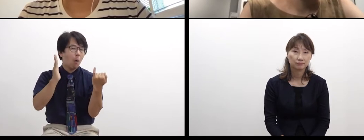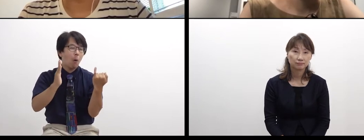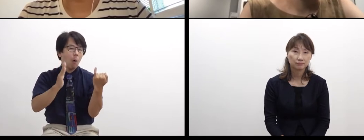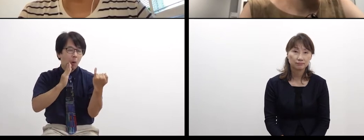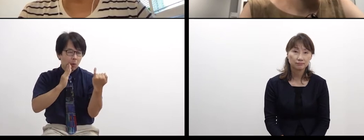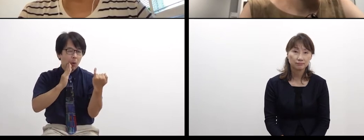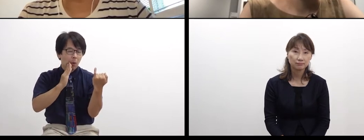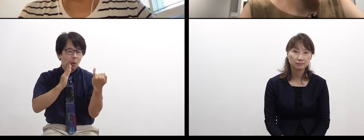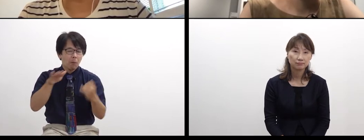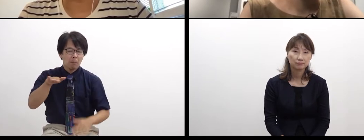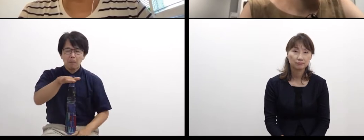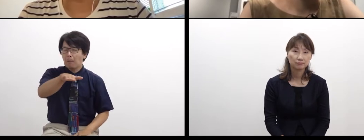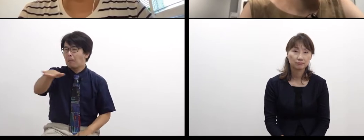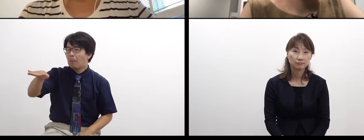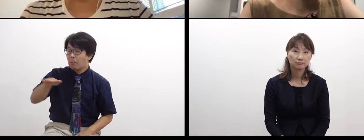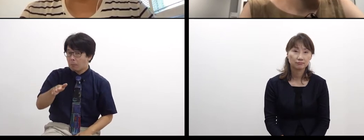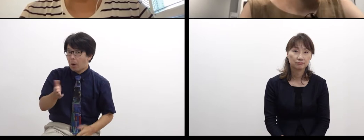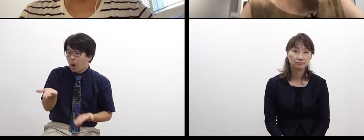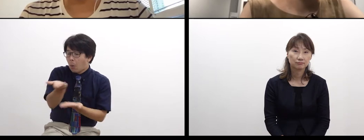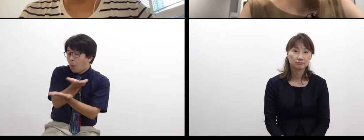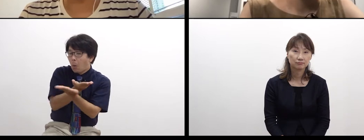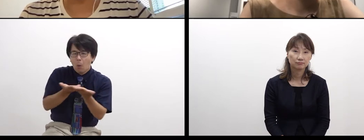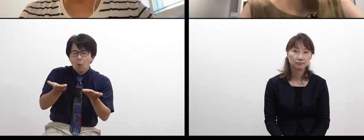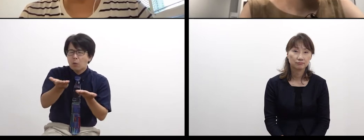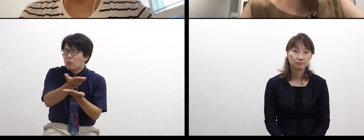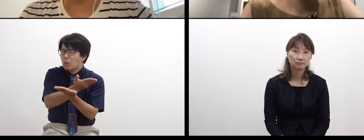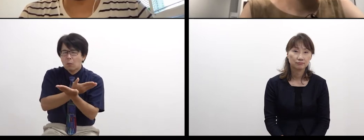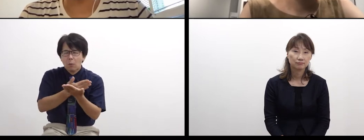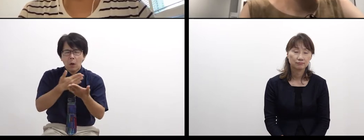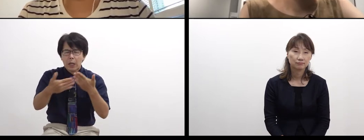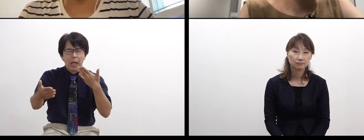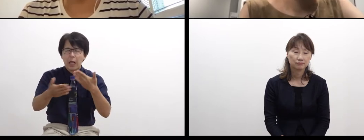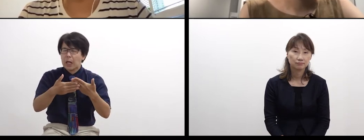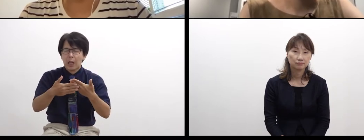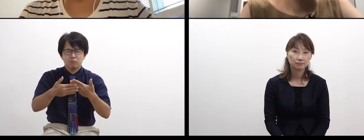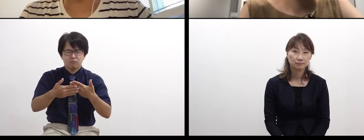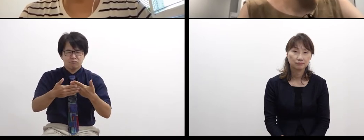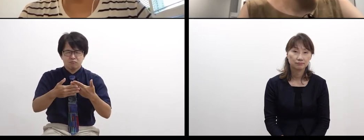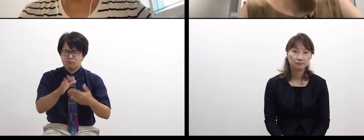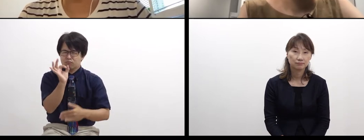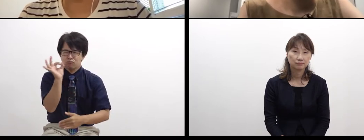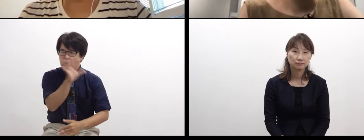with deaf people,